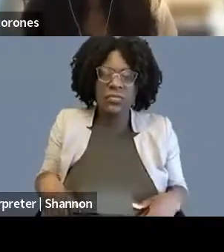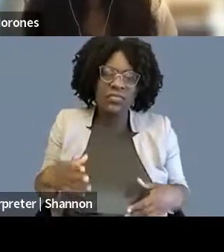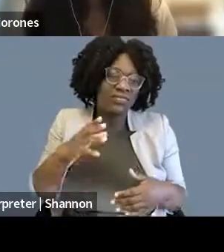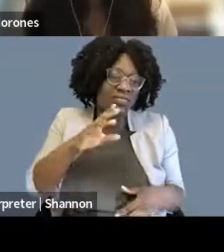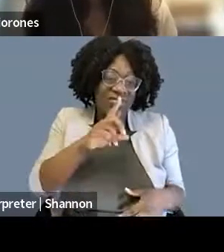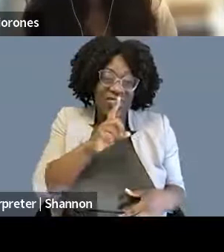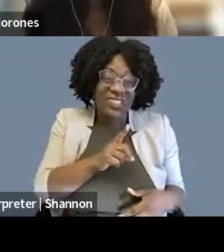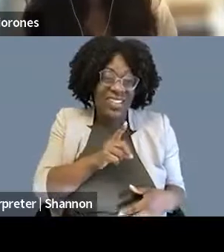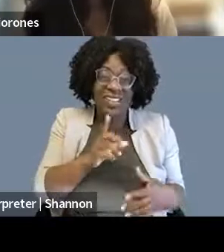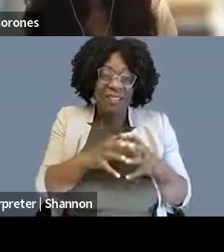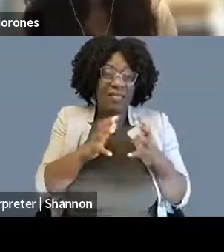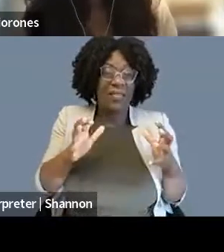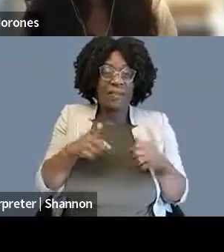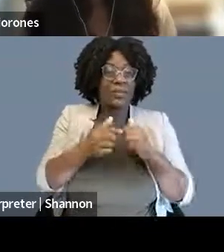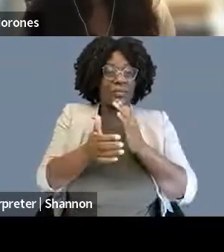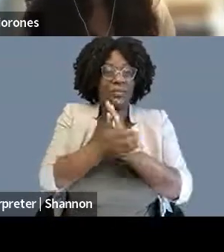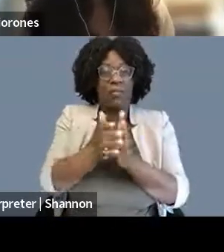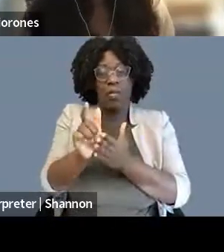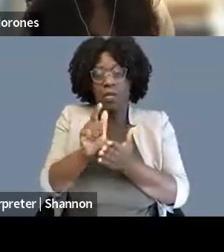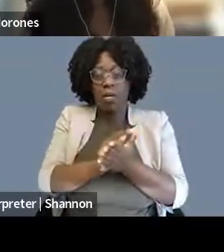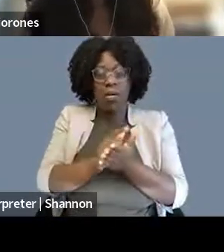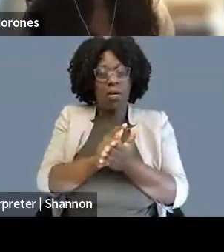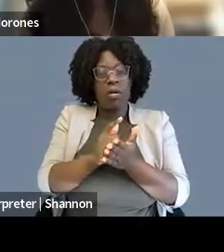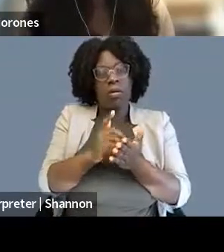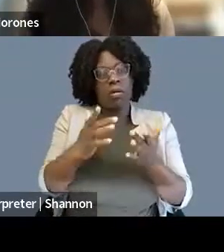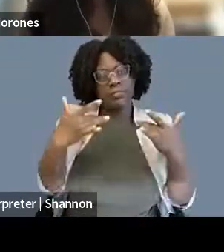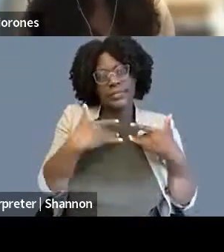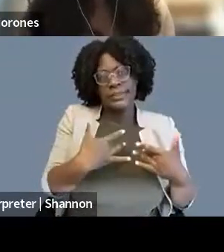by a very homogenous group of people and it would,